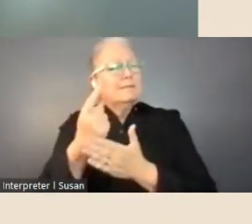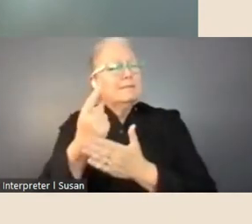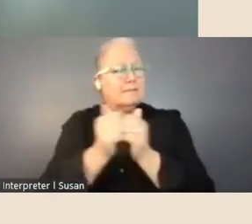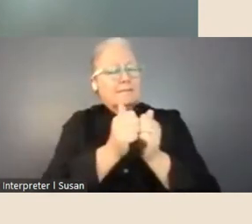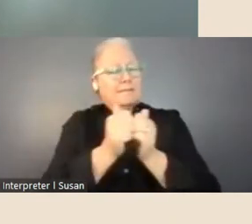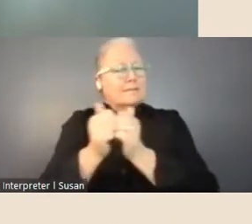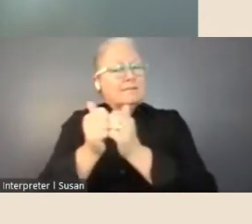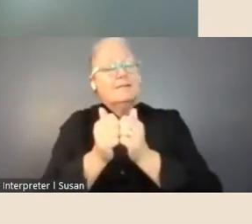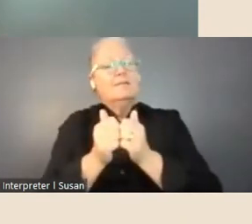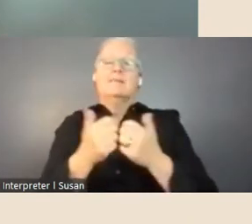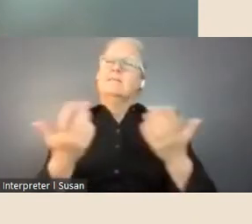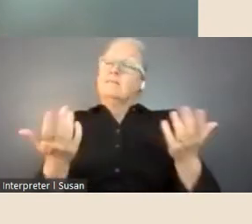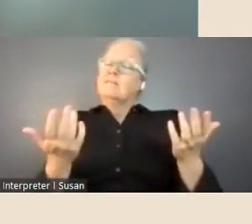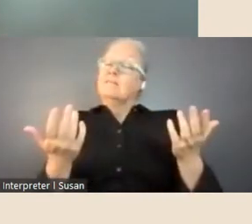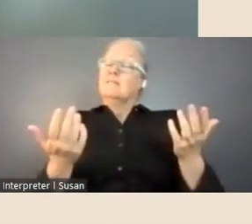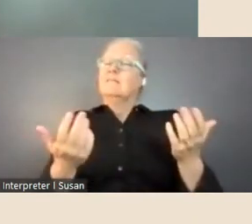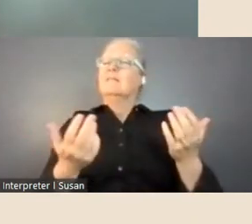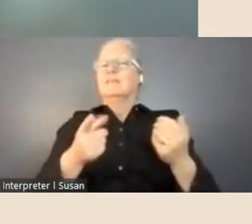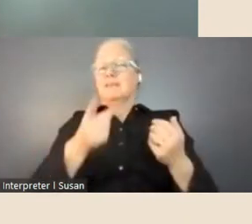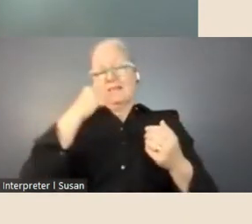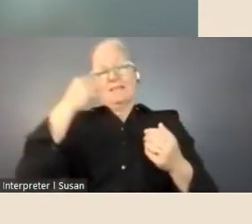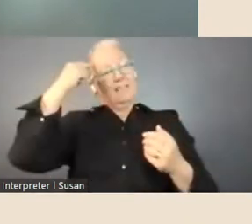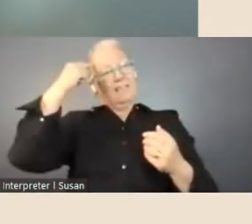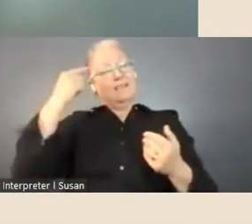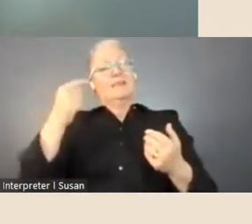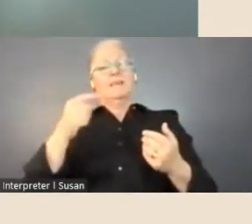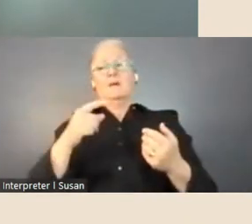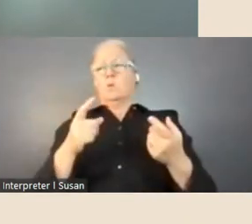of what kind of support can go from the fellowship to make your project possible.